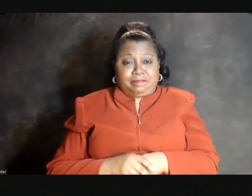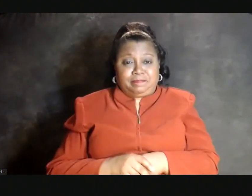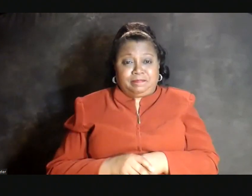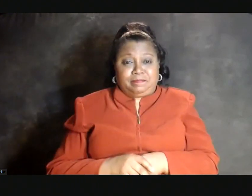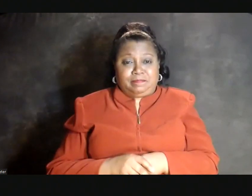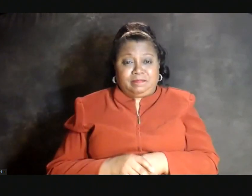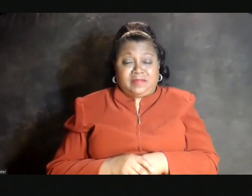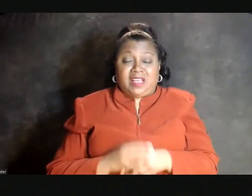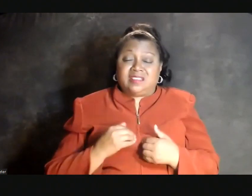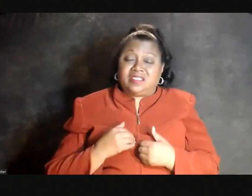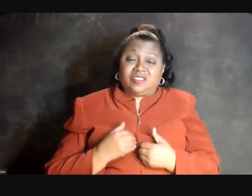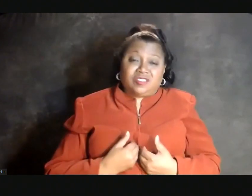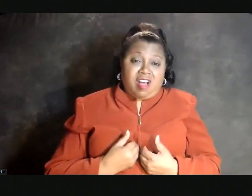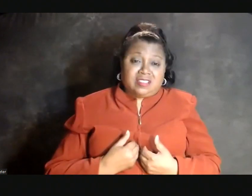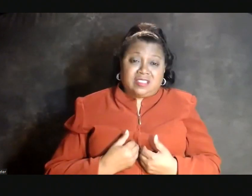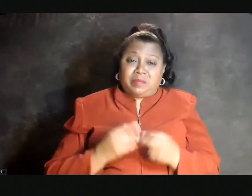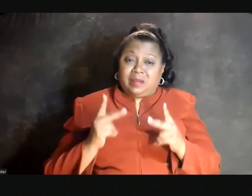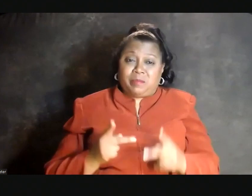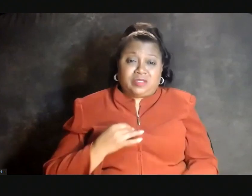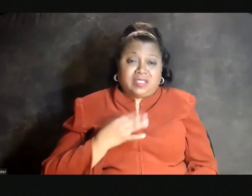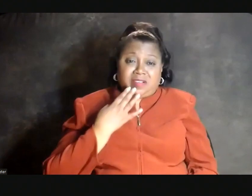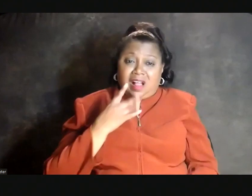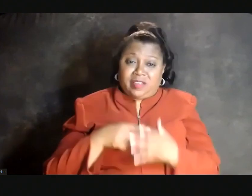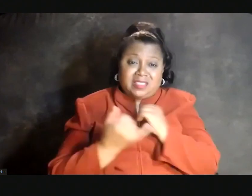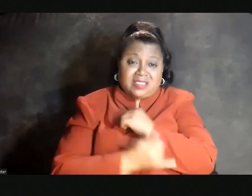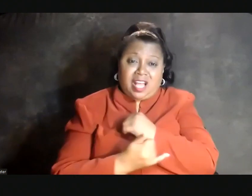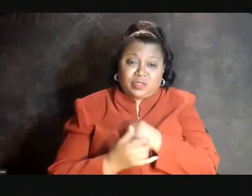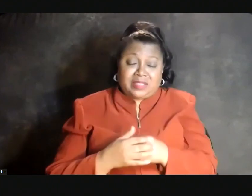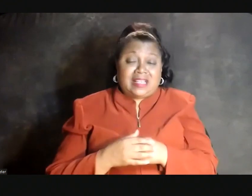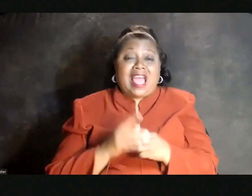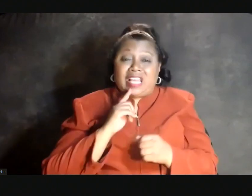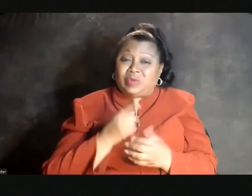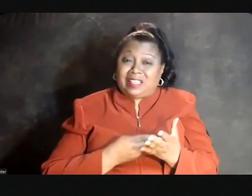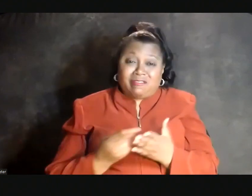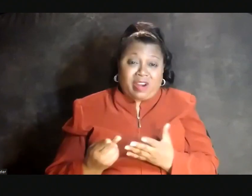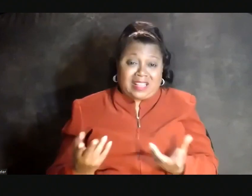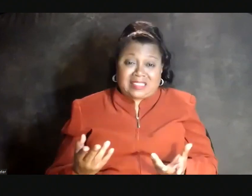It's exhausting to be a person of color in this country. And quite frankly, we are tired.